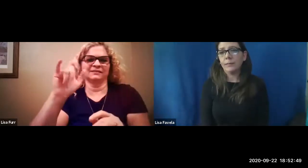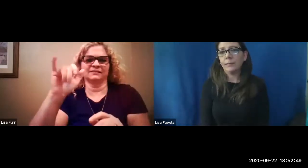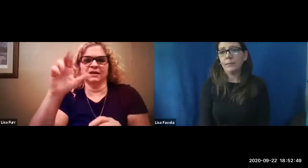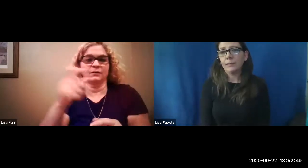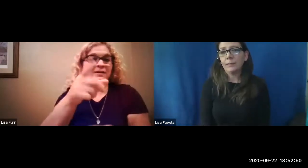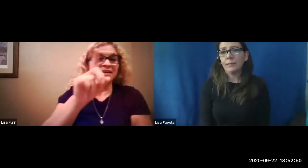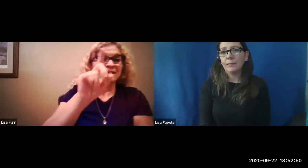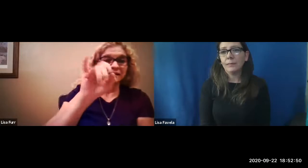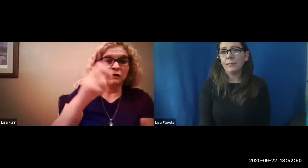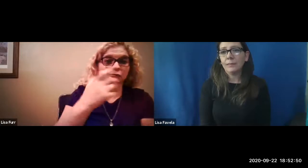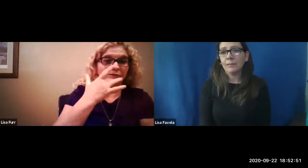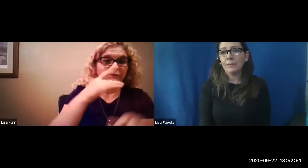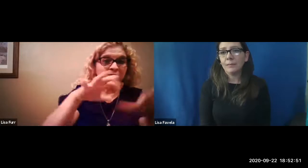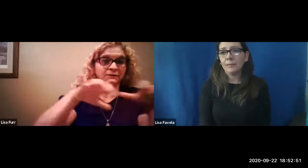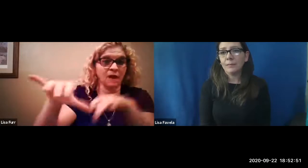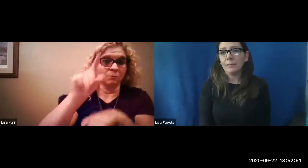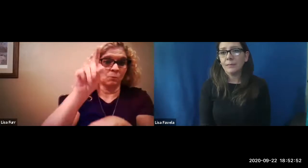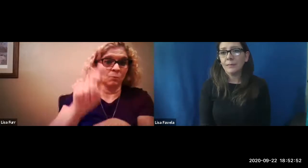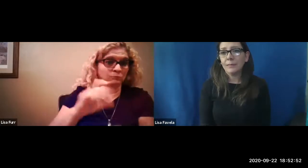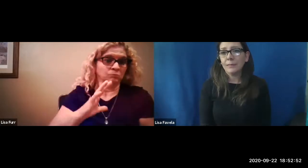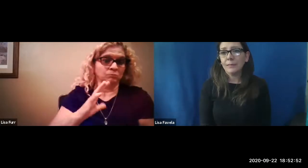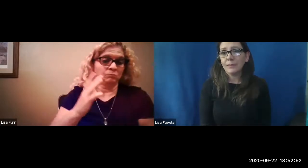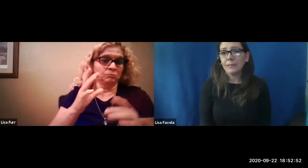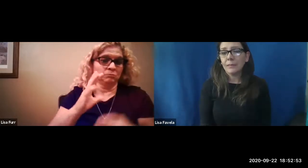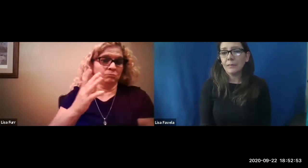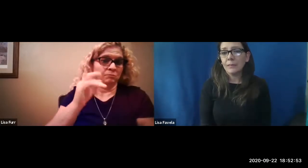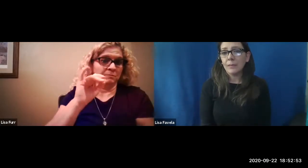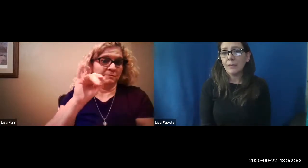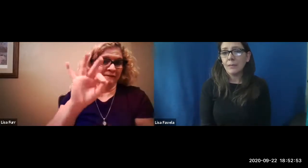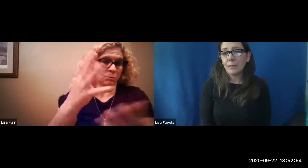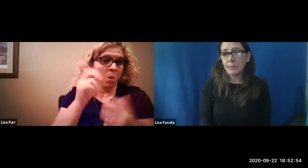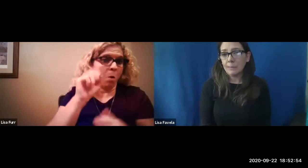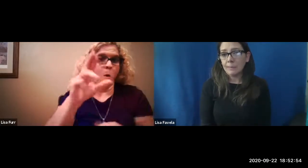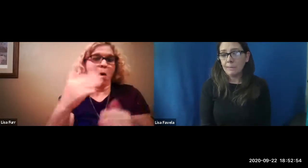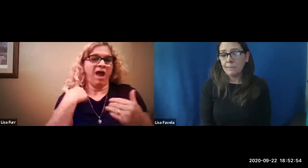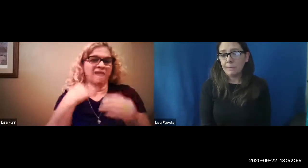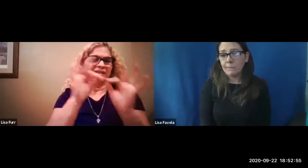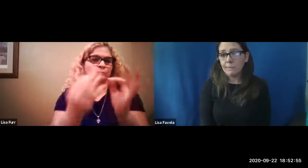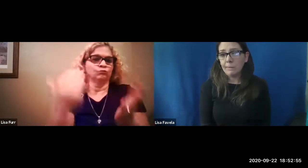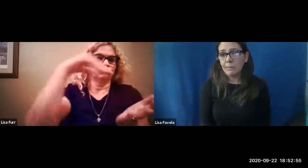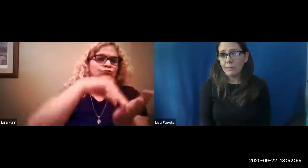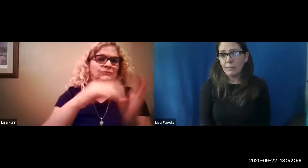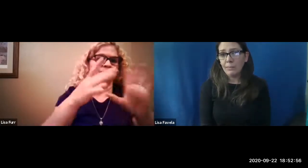same time and you should be able to see the interpreter and desiree desiree if you prefer to type your